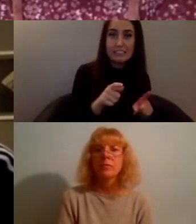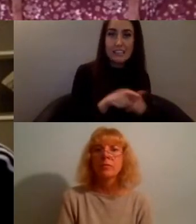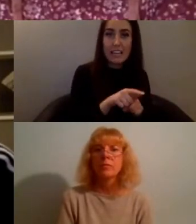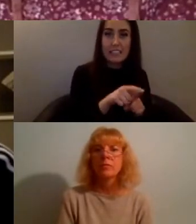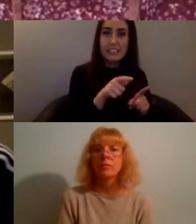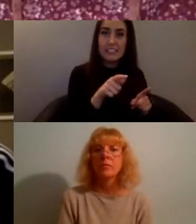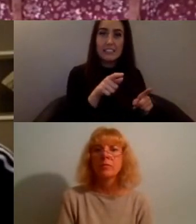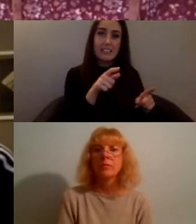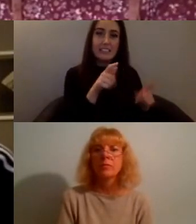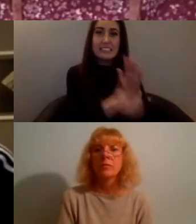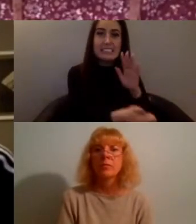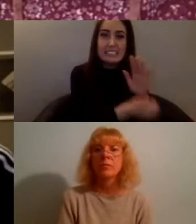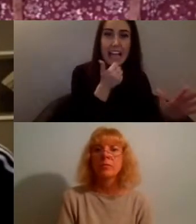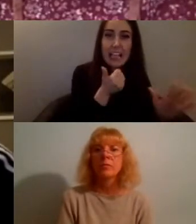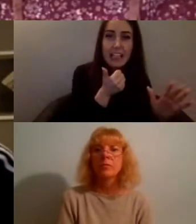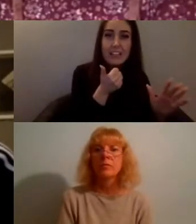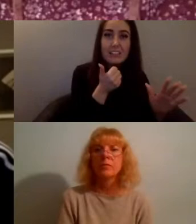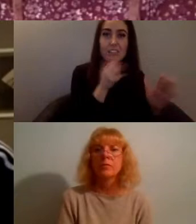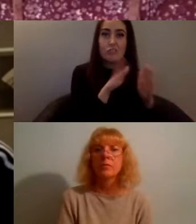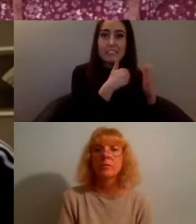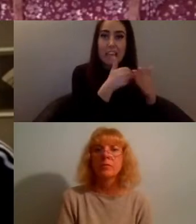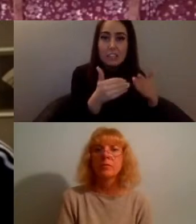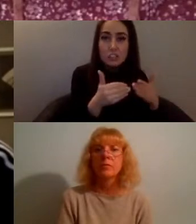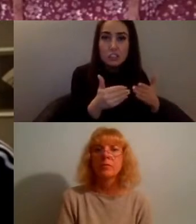this person can build a website, these people need to be heard